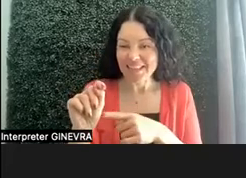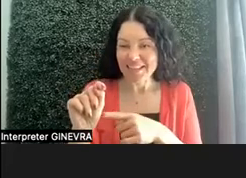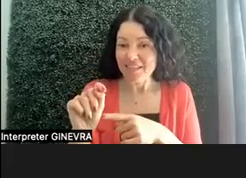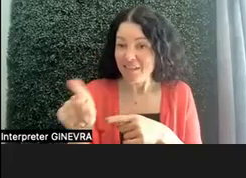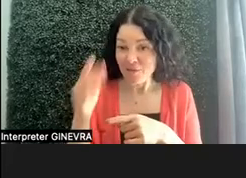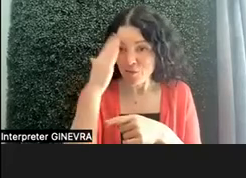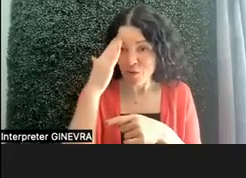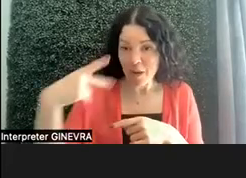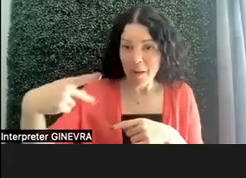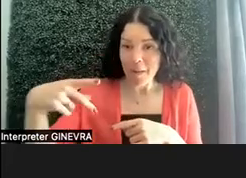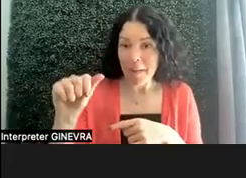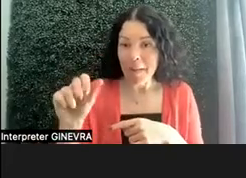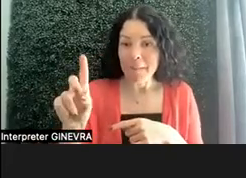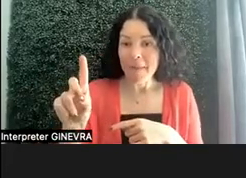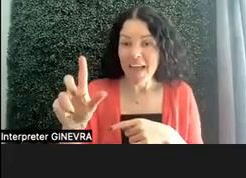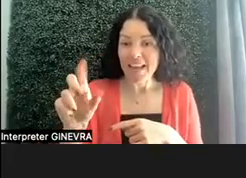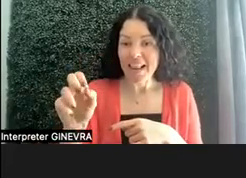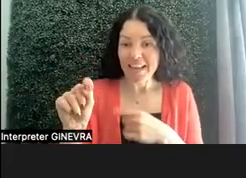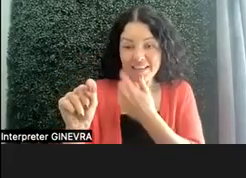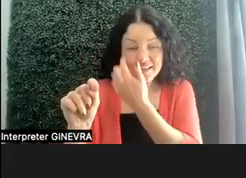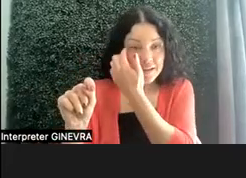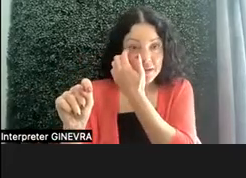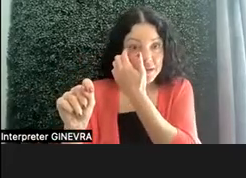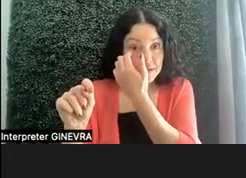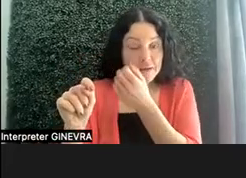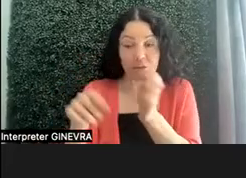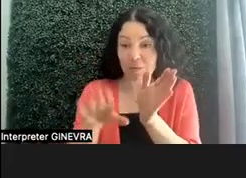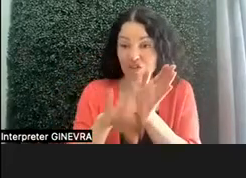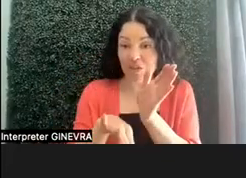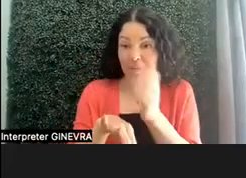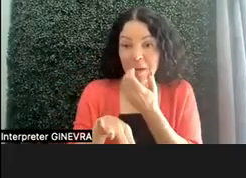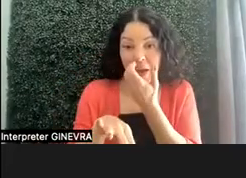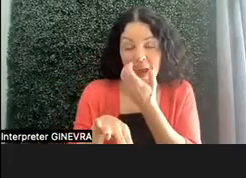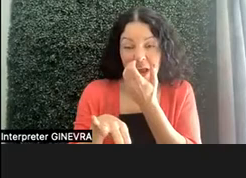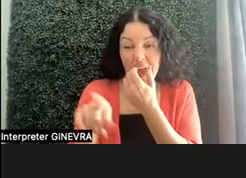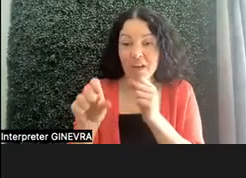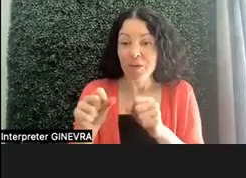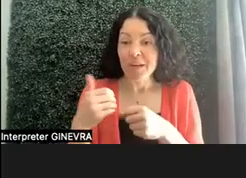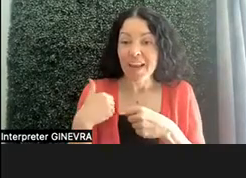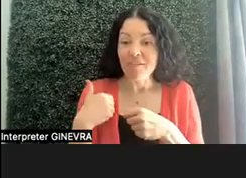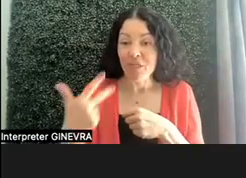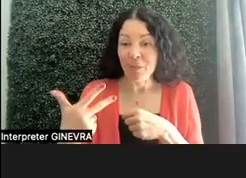this is a very inexpensive-- and in fact, you can have three Padlets for free. It's a free service, online service.